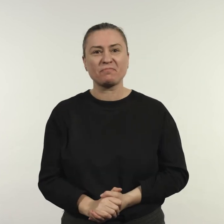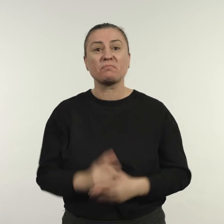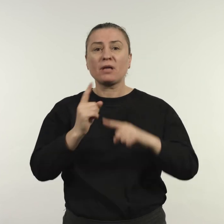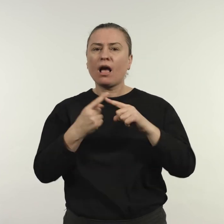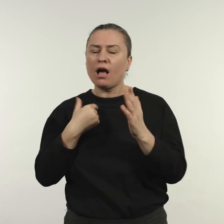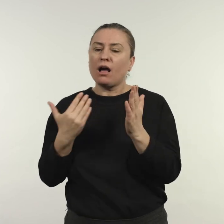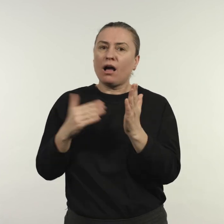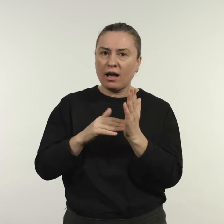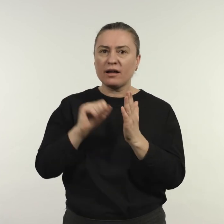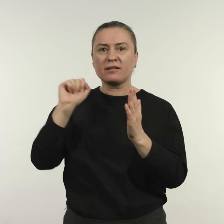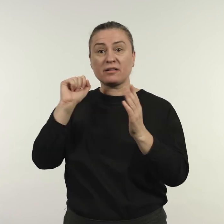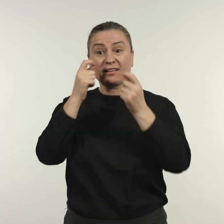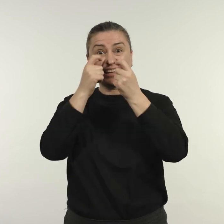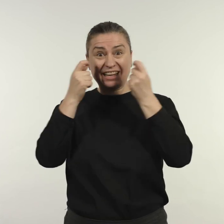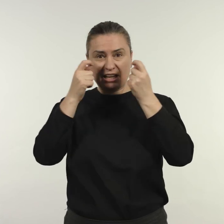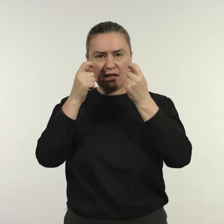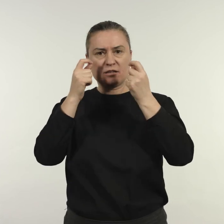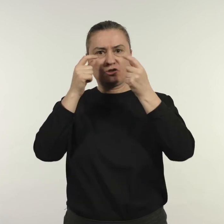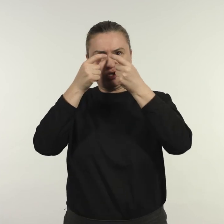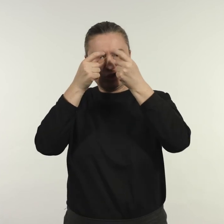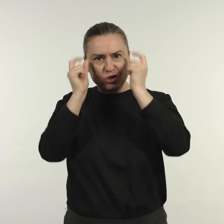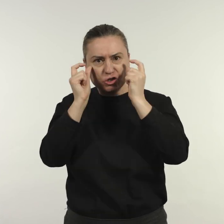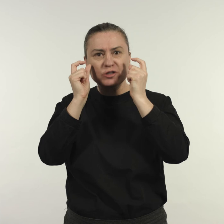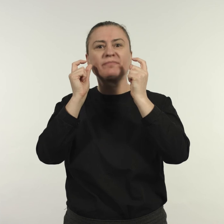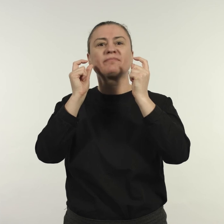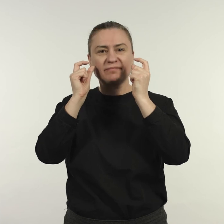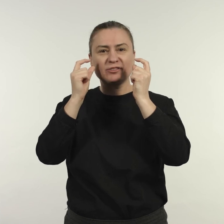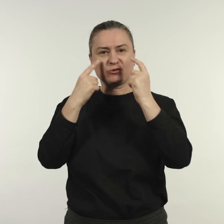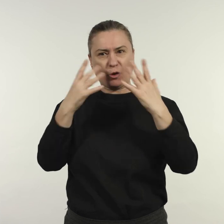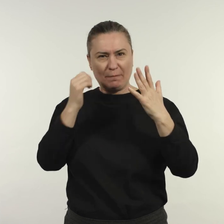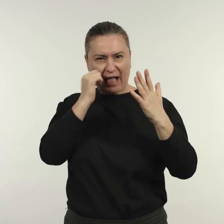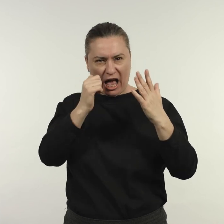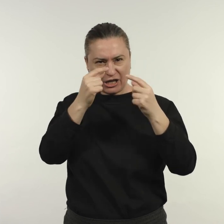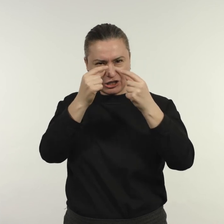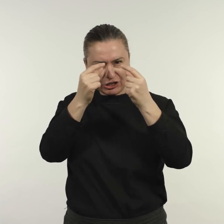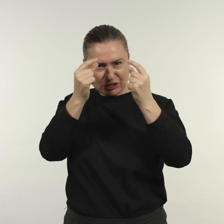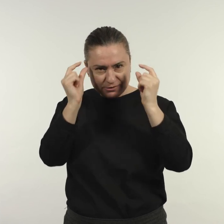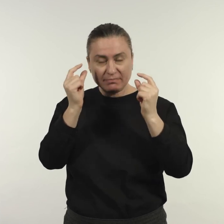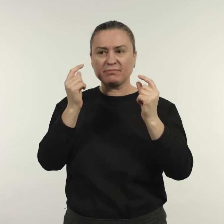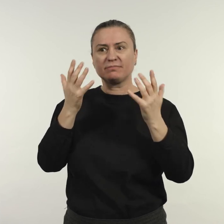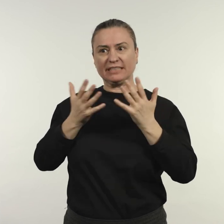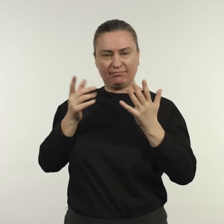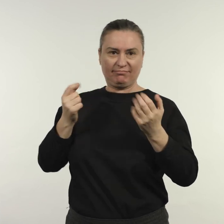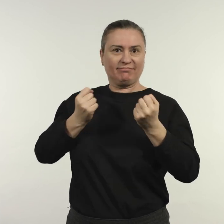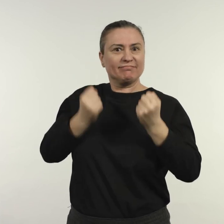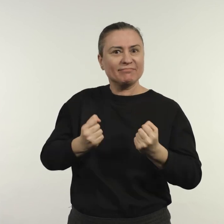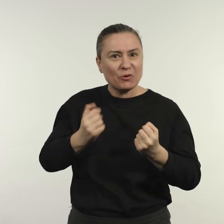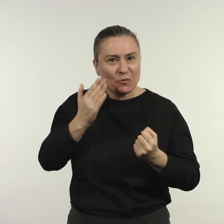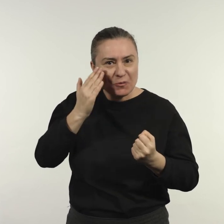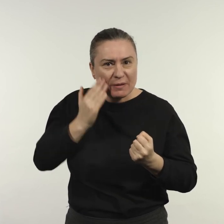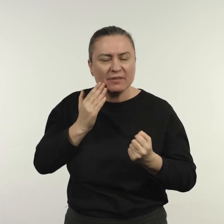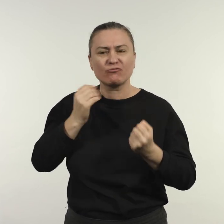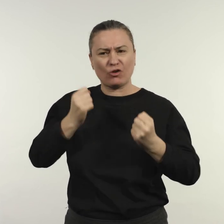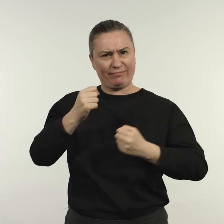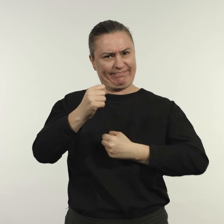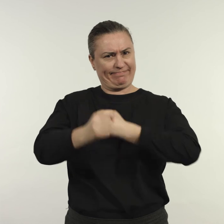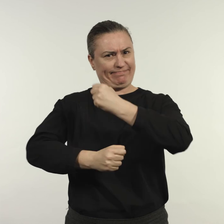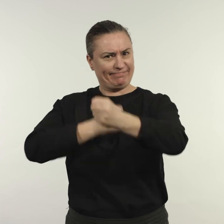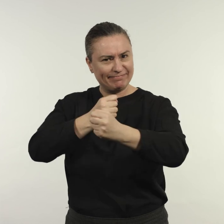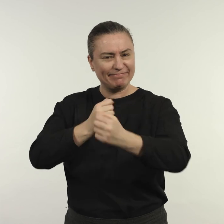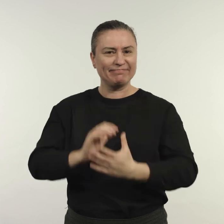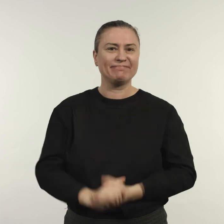I exaggerated the heavy kohl eyeliner to draw attention to her eyes, in which I have tried to portray her strength and compassion.’